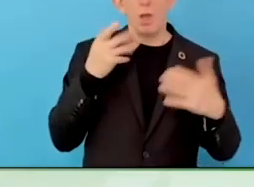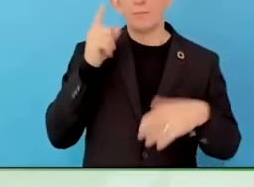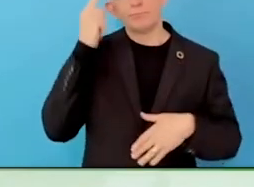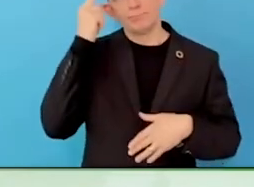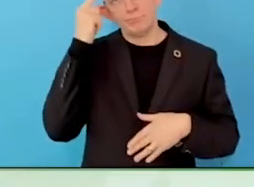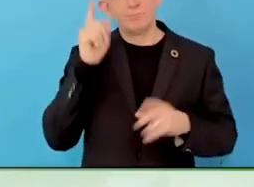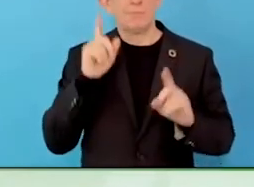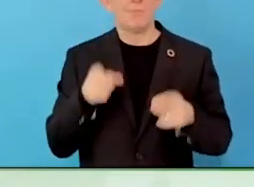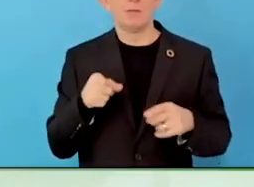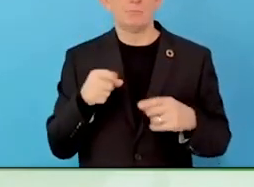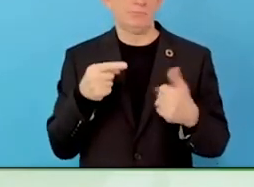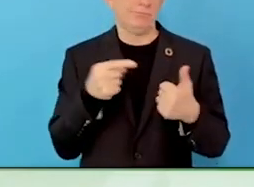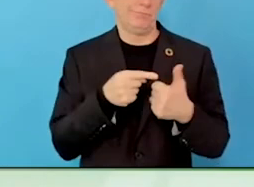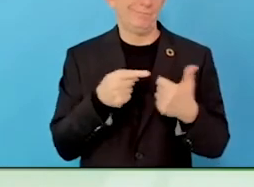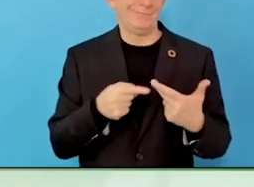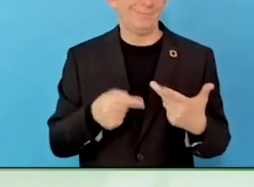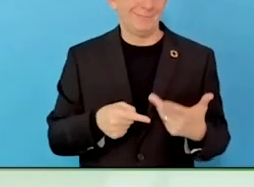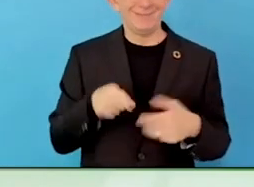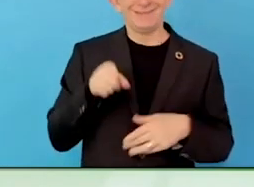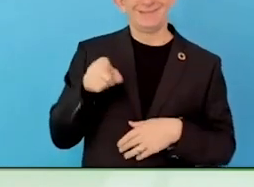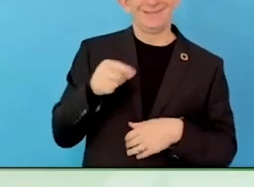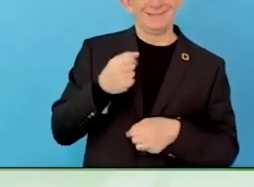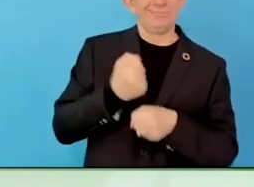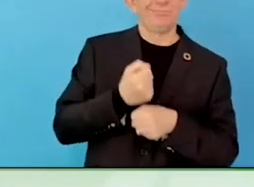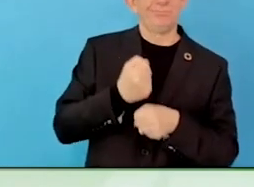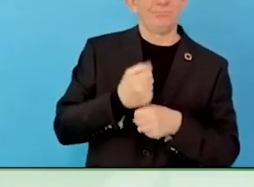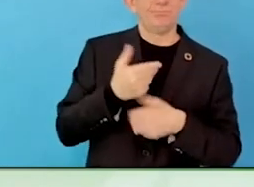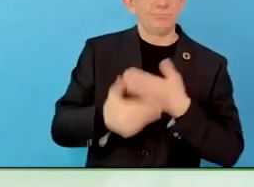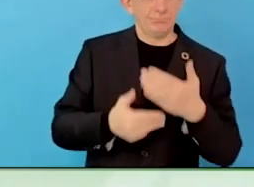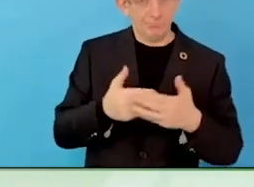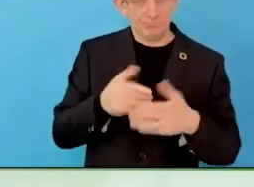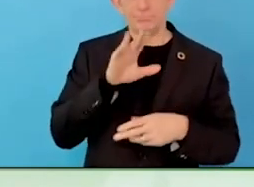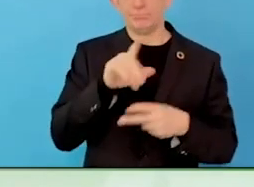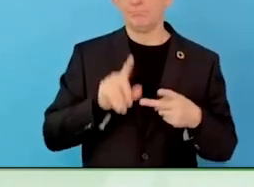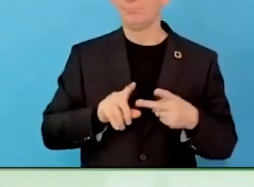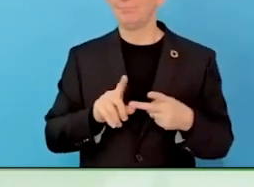It is nothing new, it is very obvious that in many regions in the